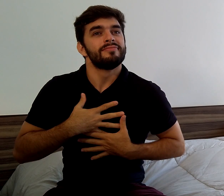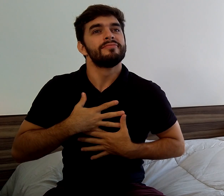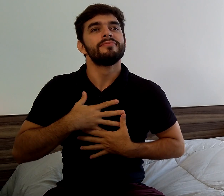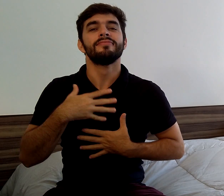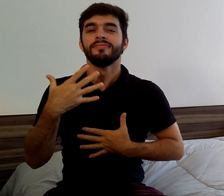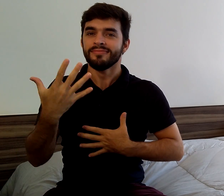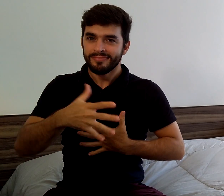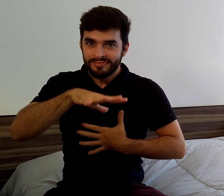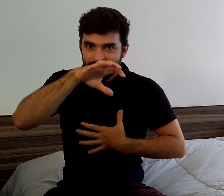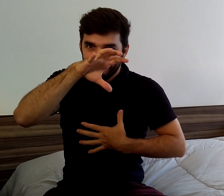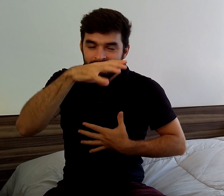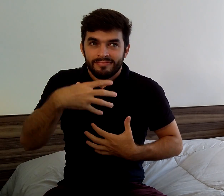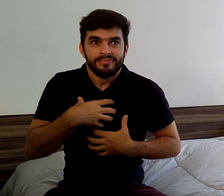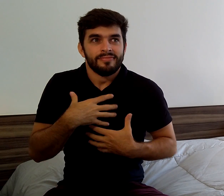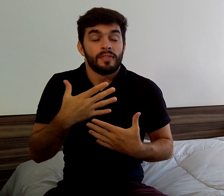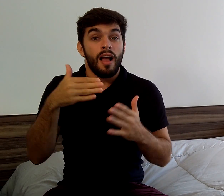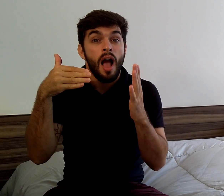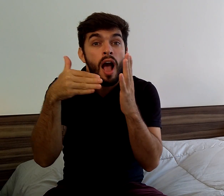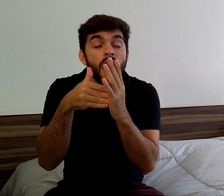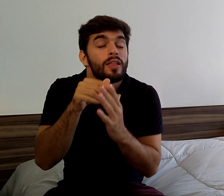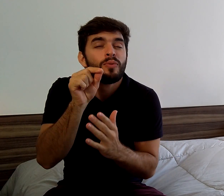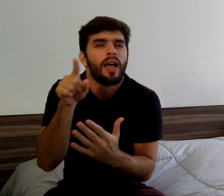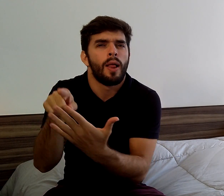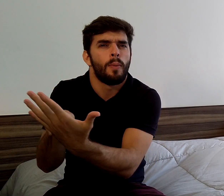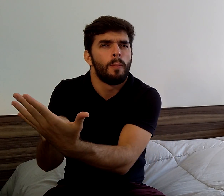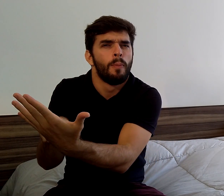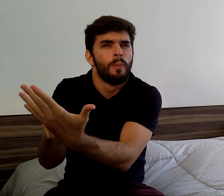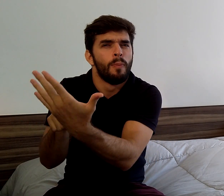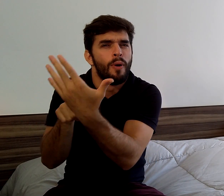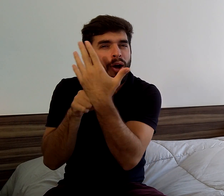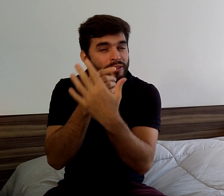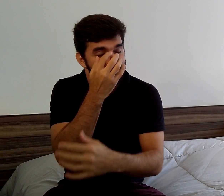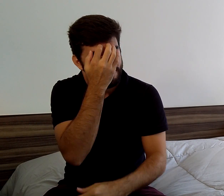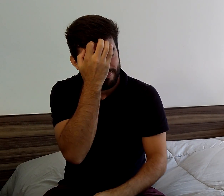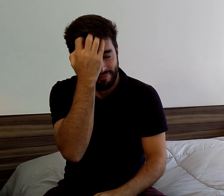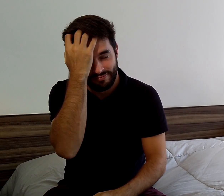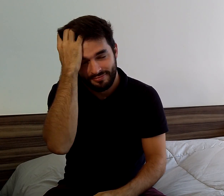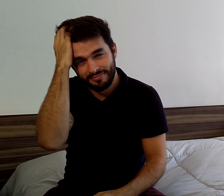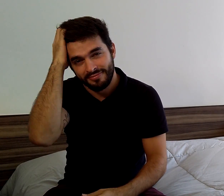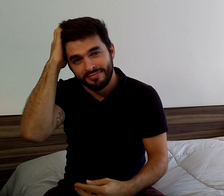I almost lost my breath. Then she moved her hair and she smiled at me.